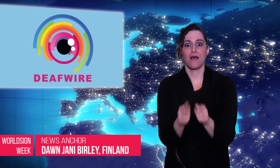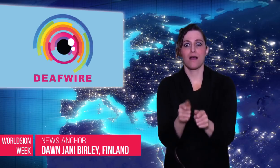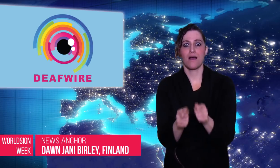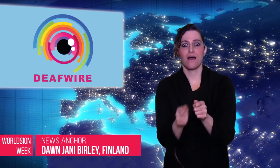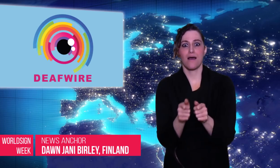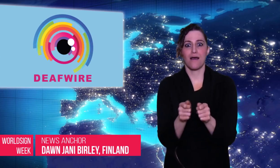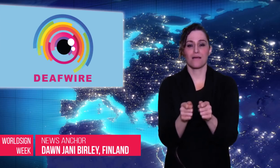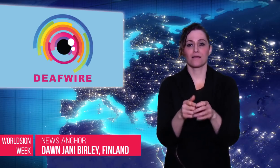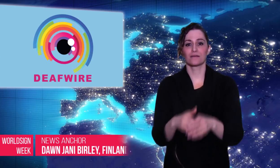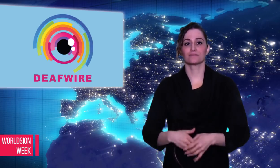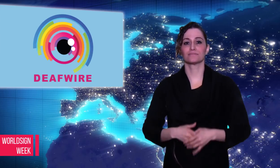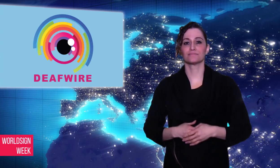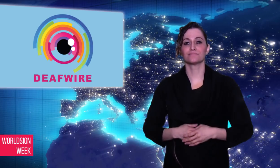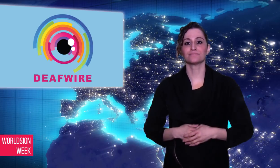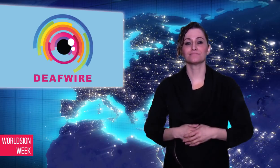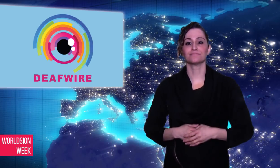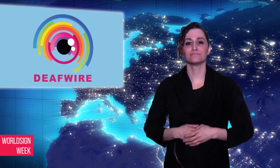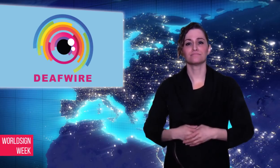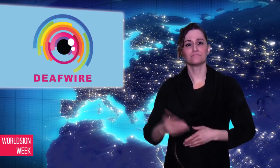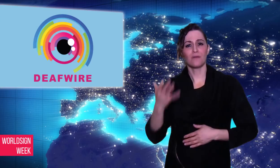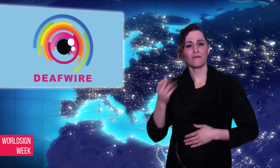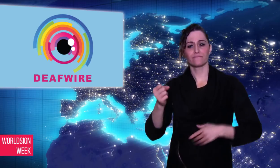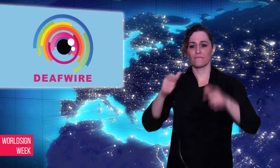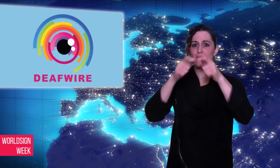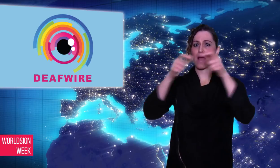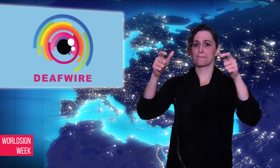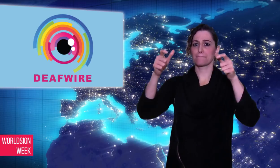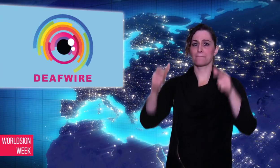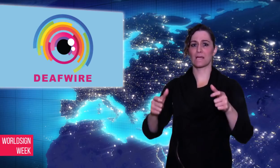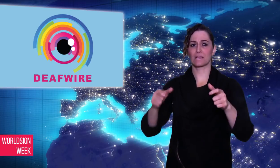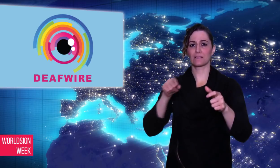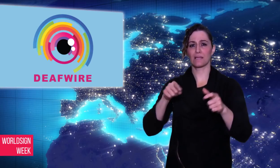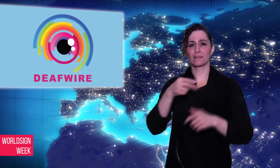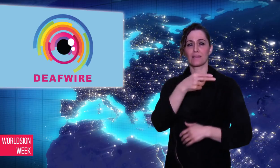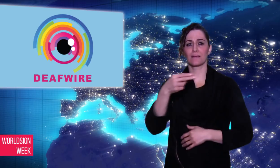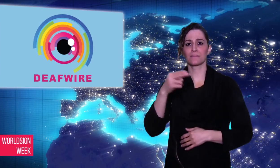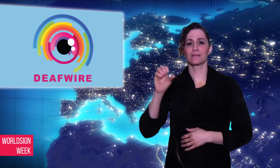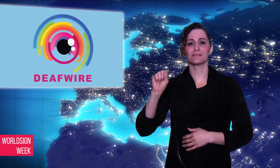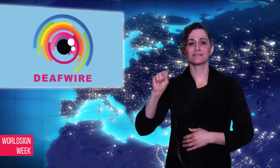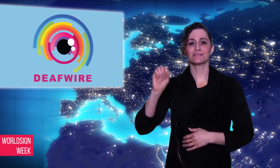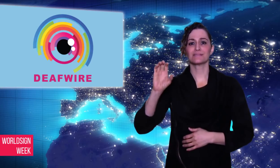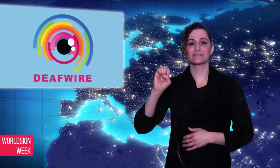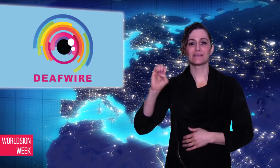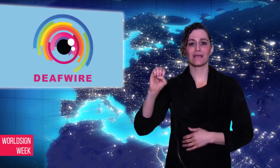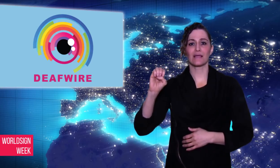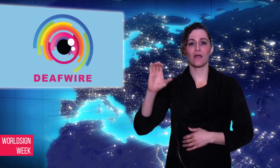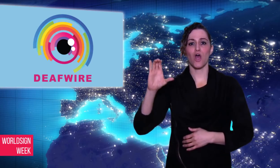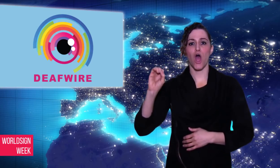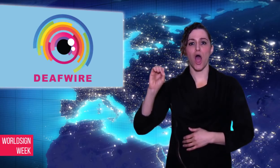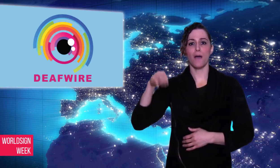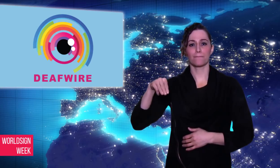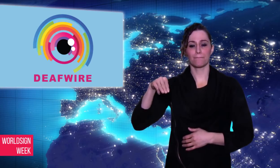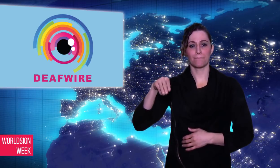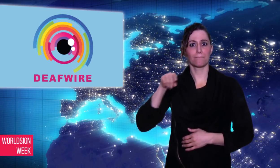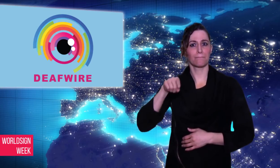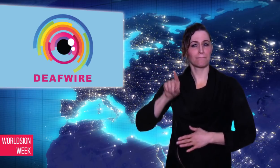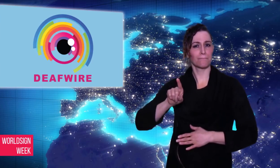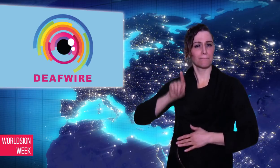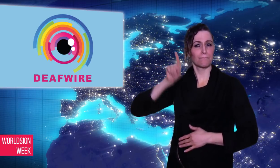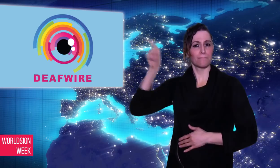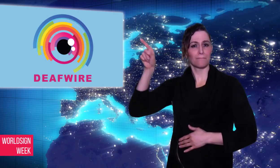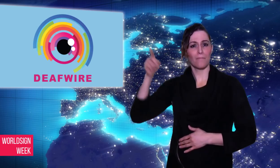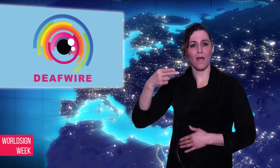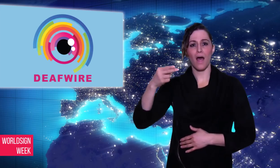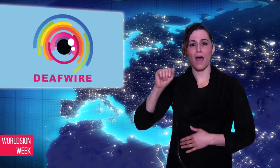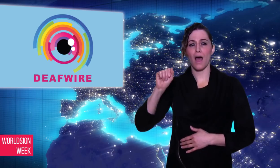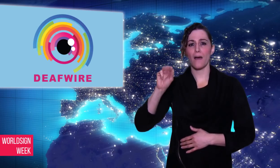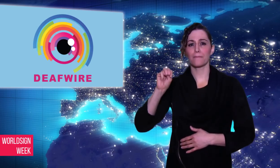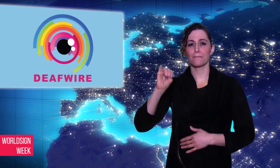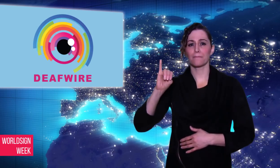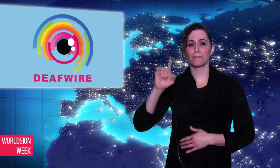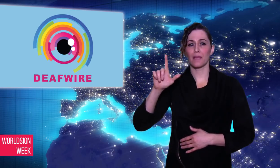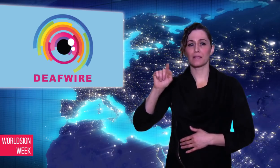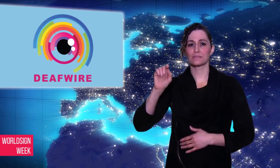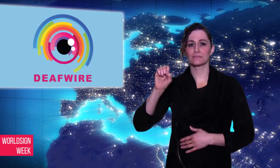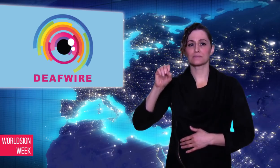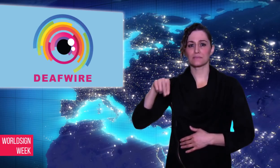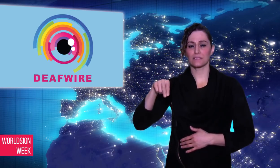SeeCom, a company based in Hamilton,